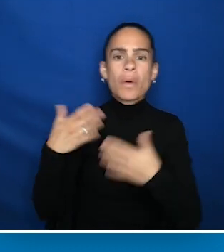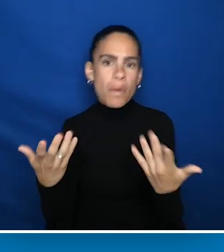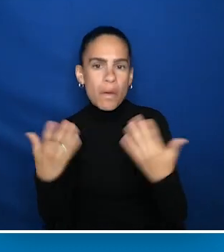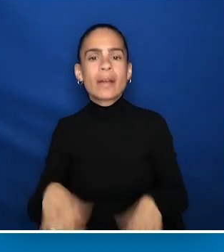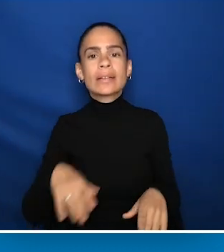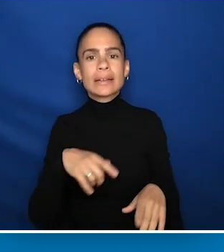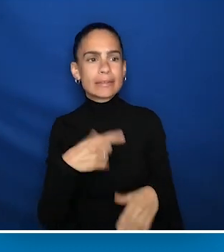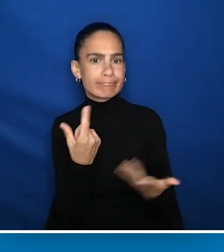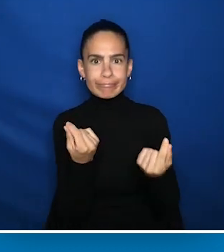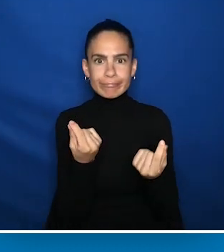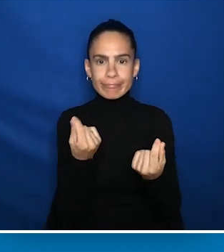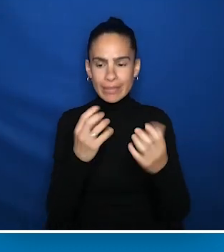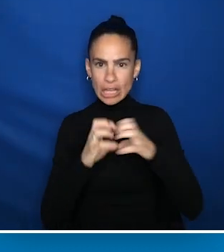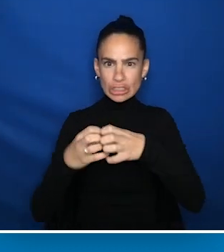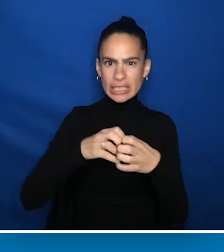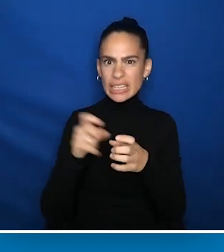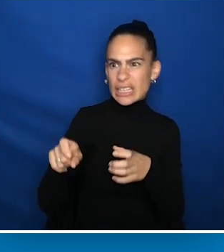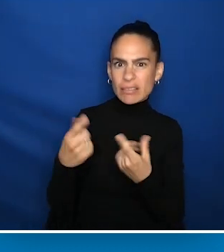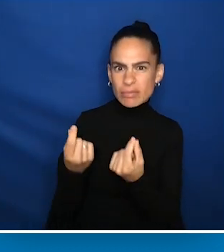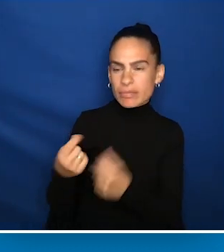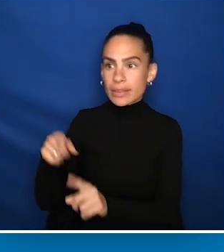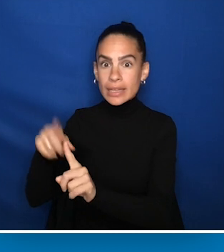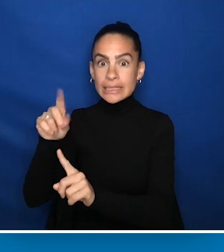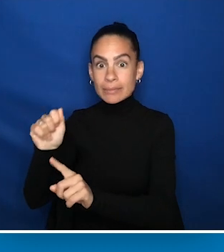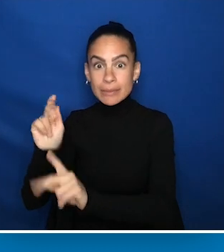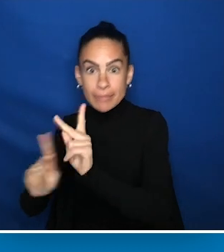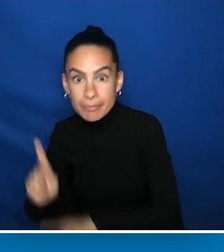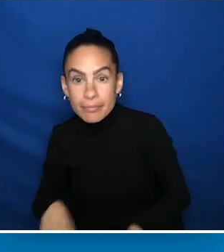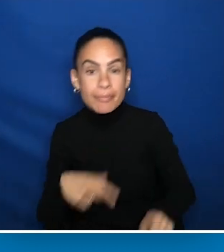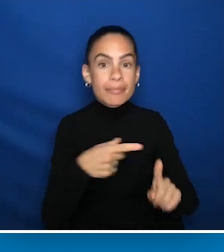intersected community of people with disabilities and people of color